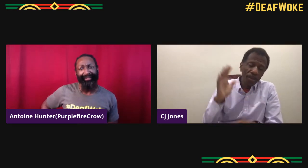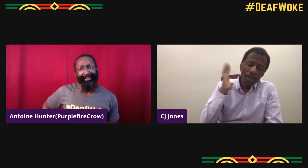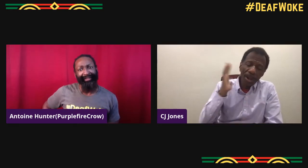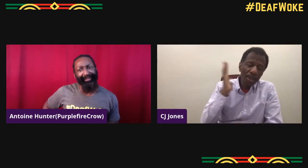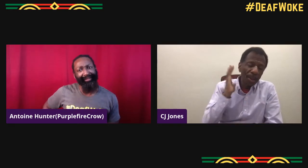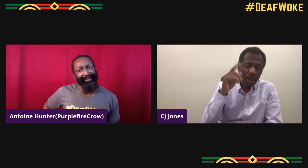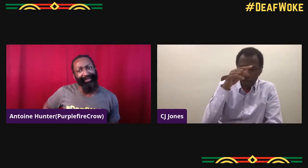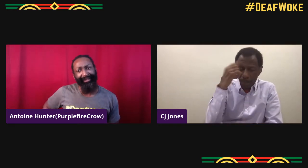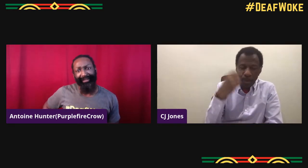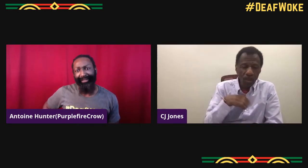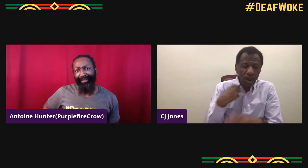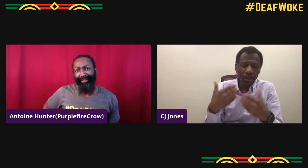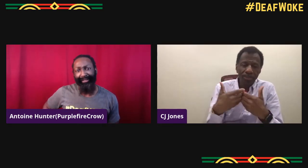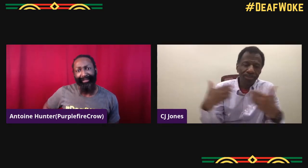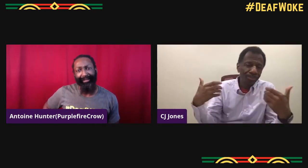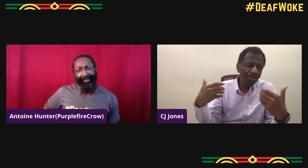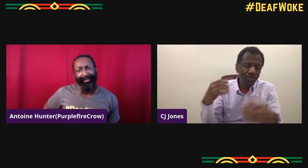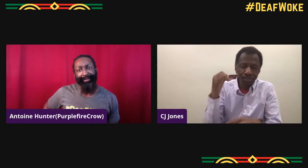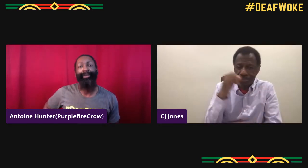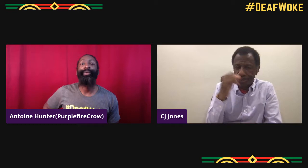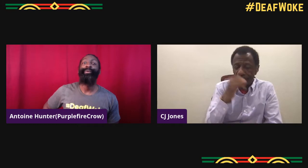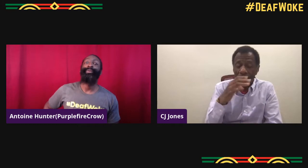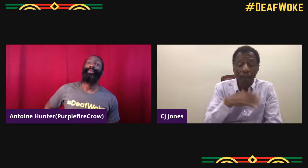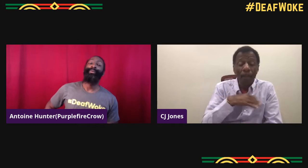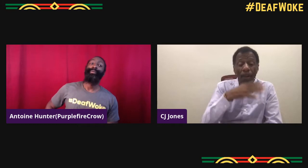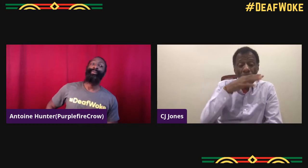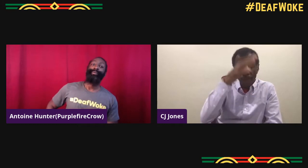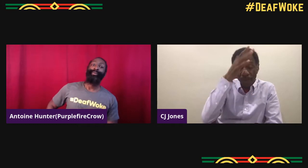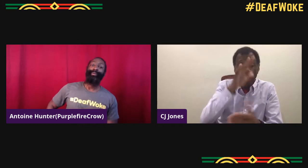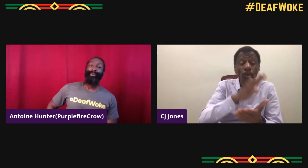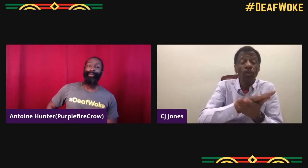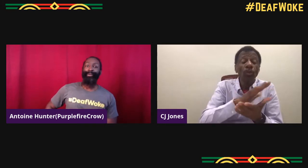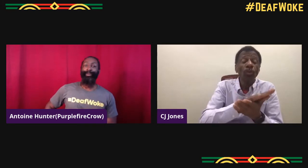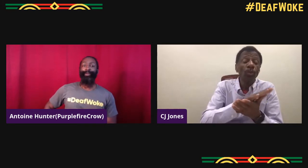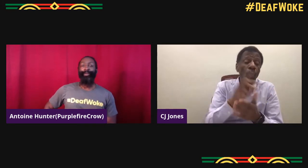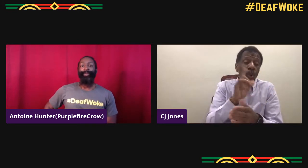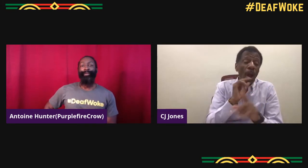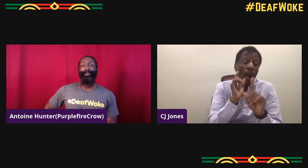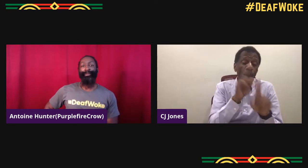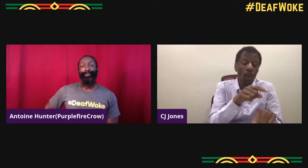did you feel like you were accepted or more of an outcast? No, what I remember is segregation.